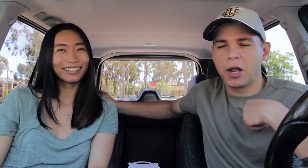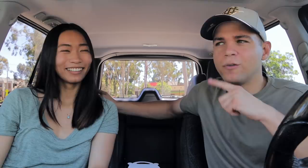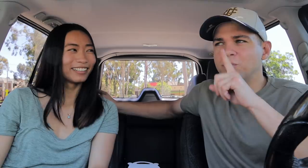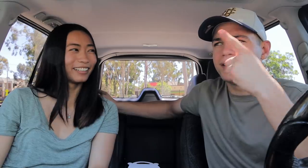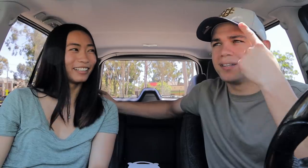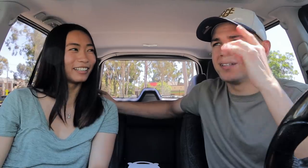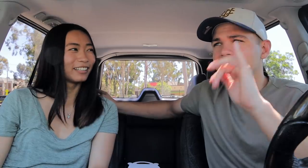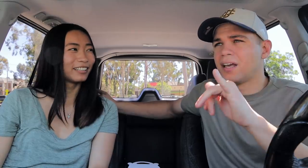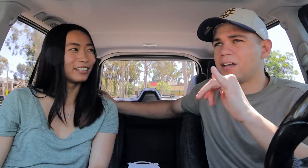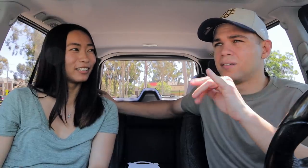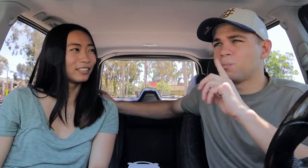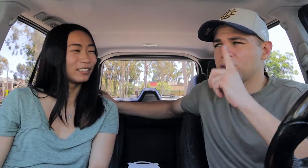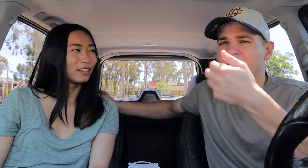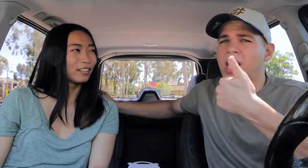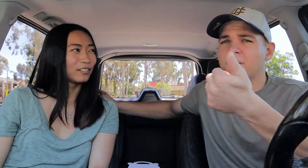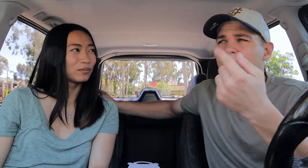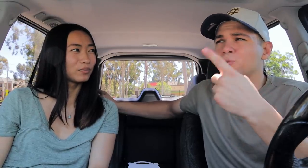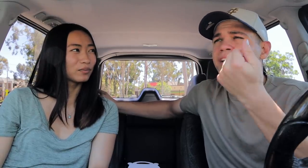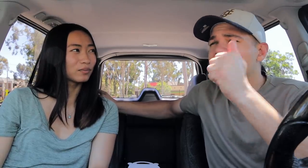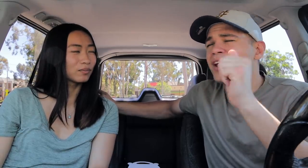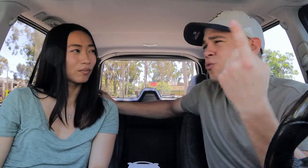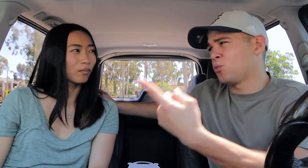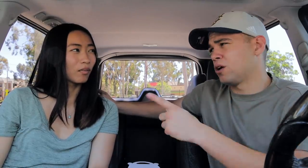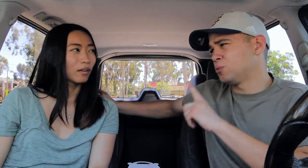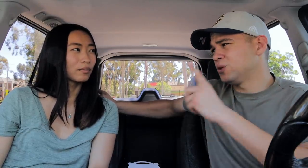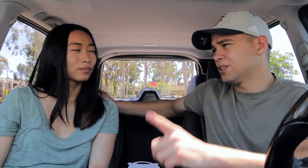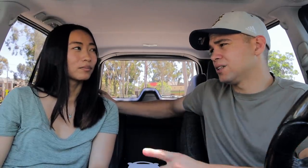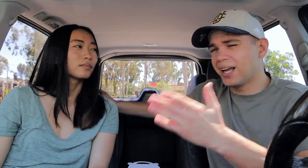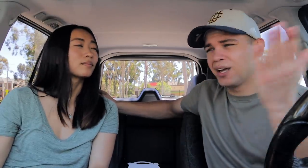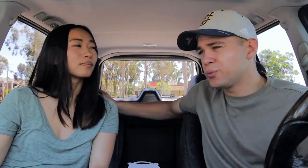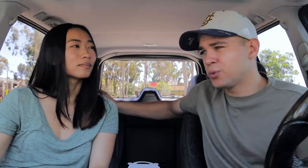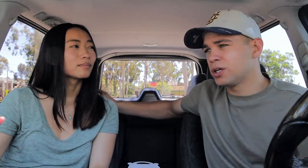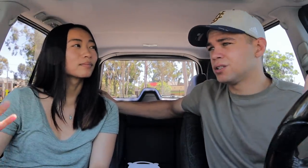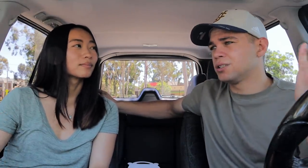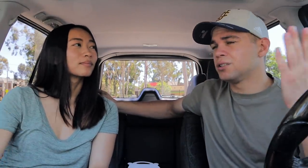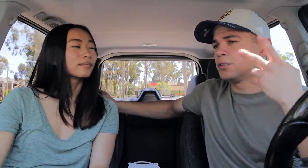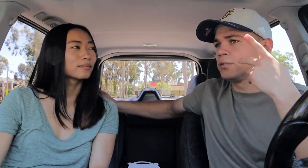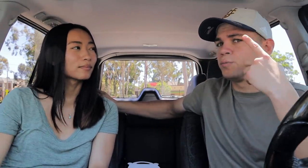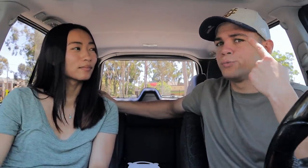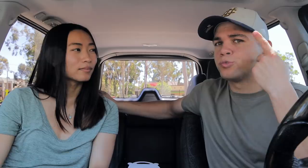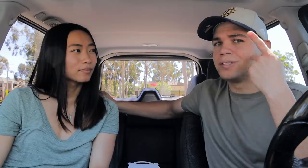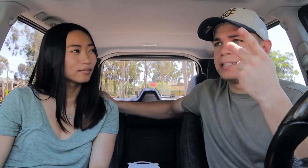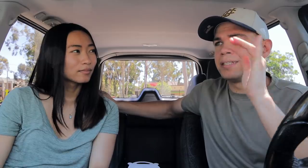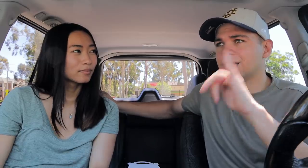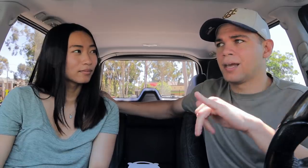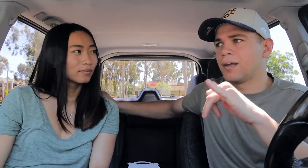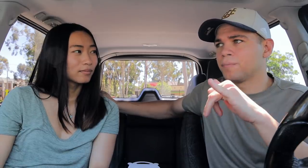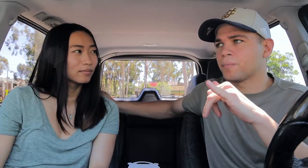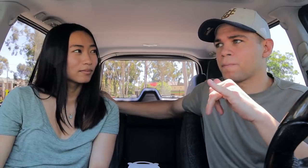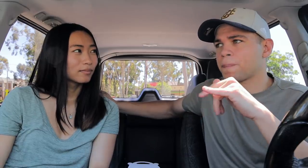I really think that really helps anyone really. Anyone. You see that